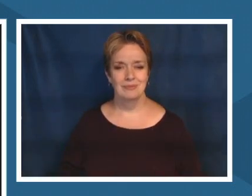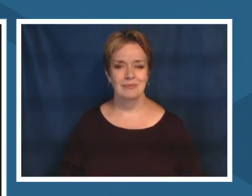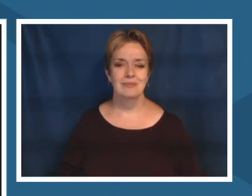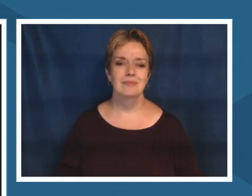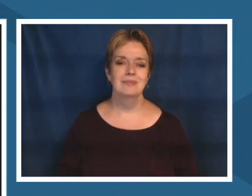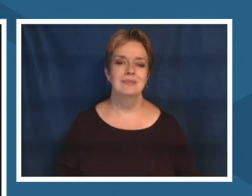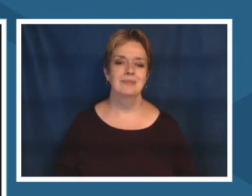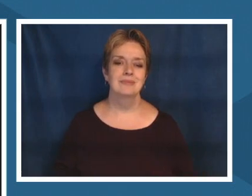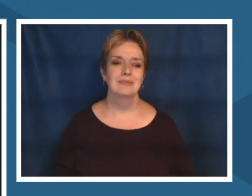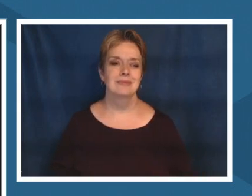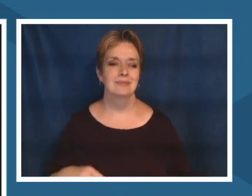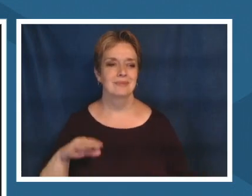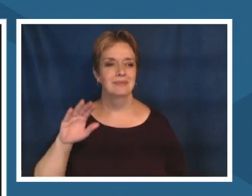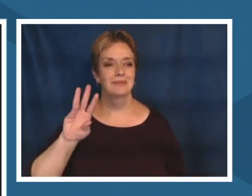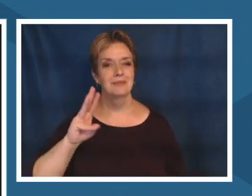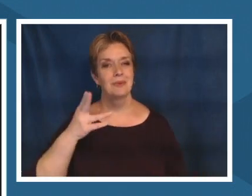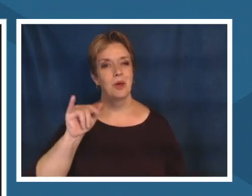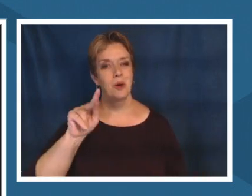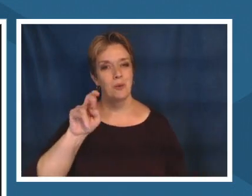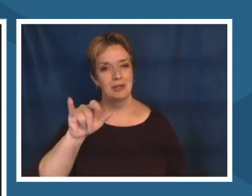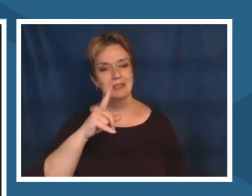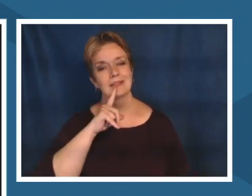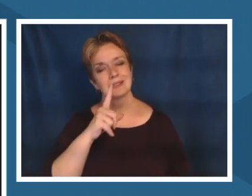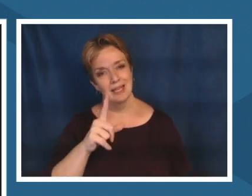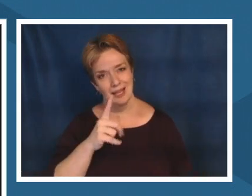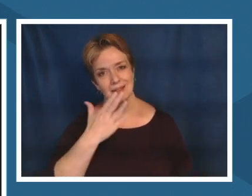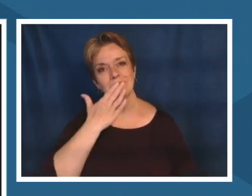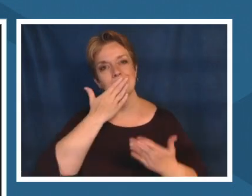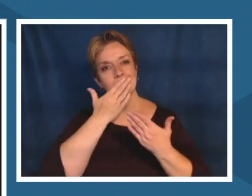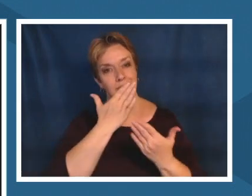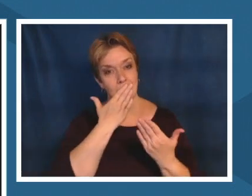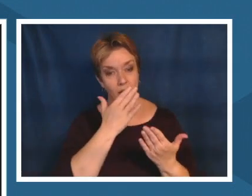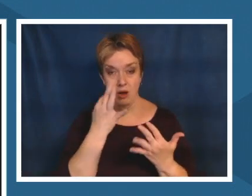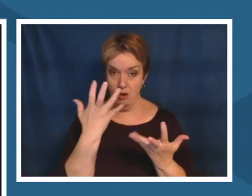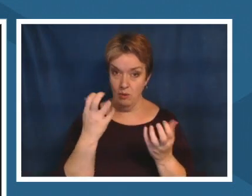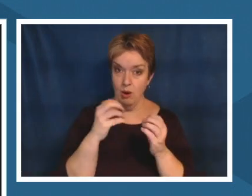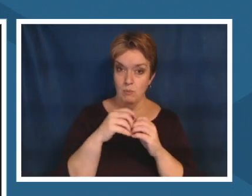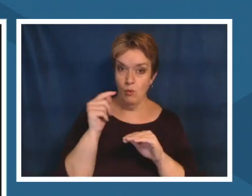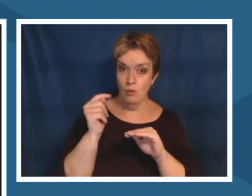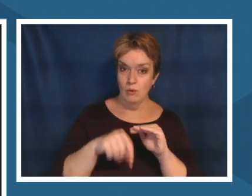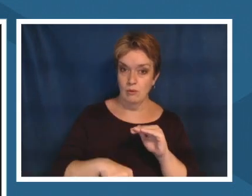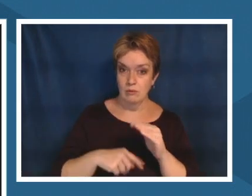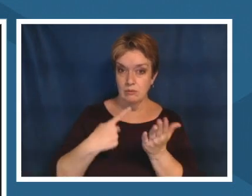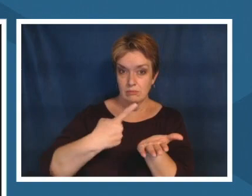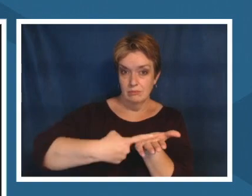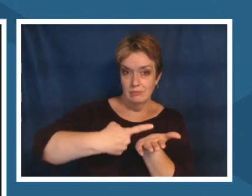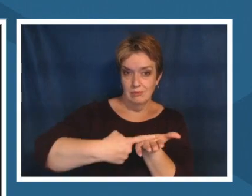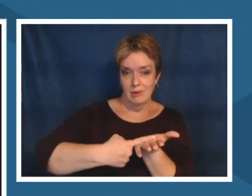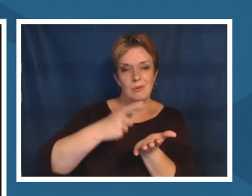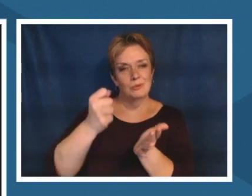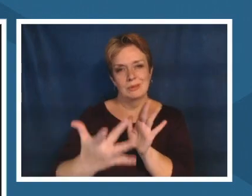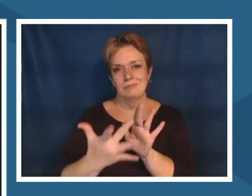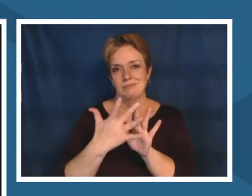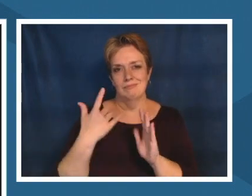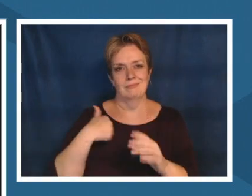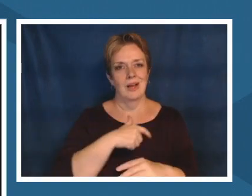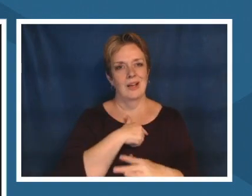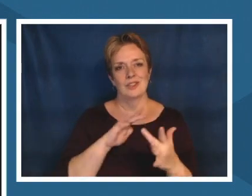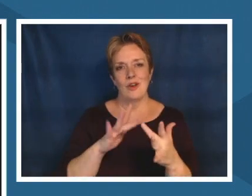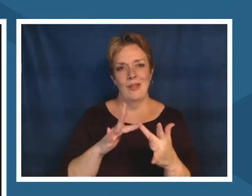if you ever want to have deeper conversations with any of us i think that we are available you can find us online